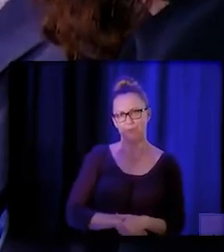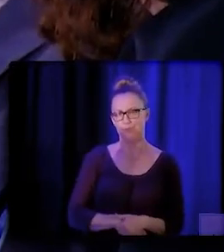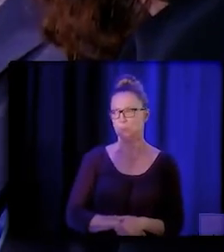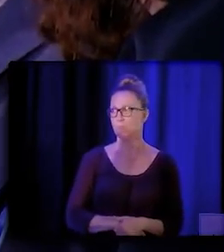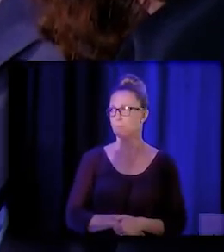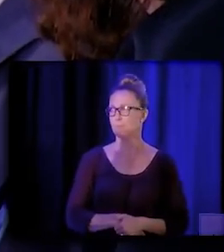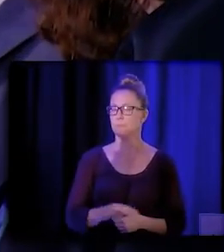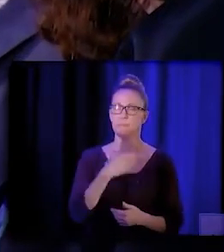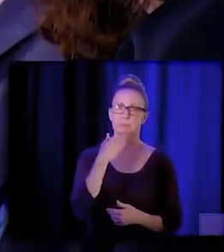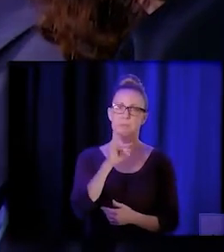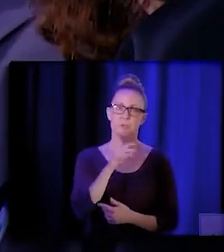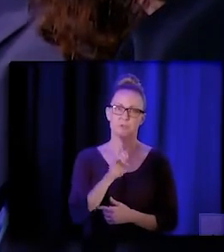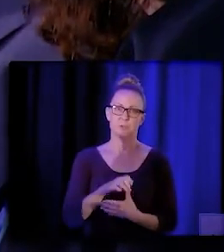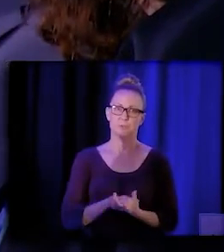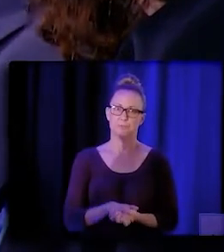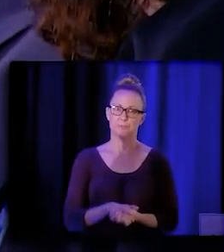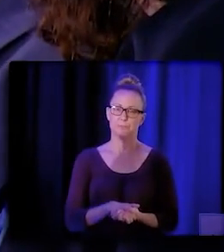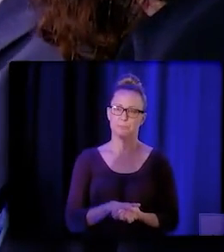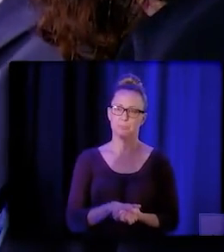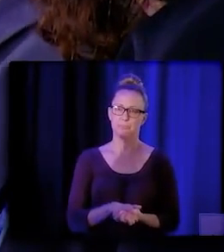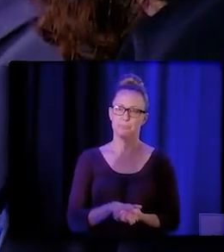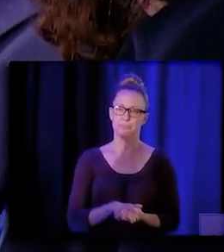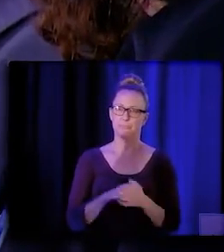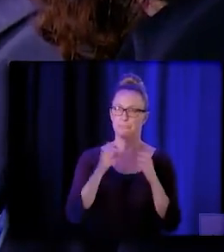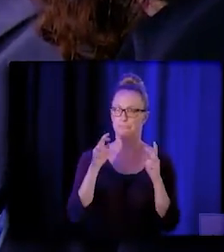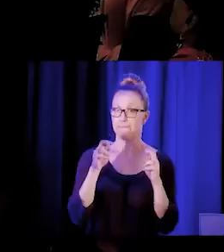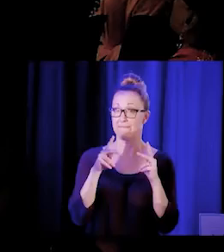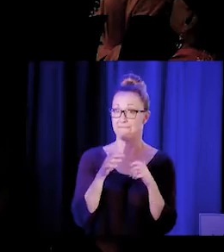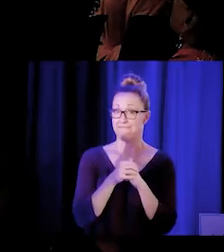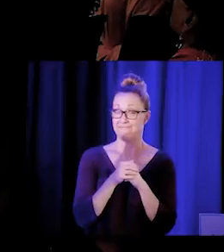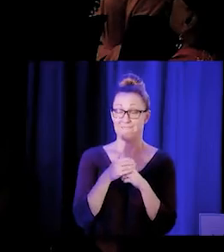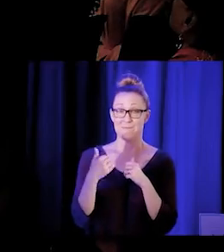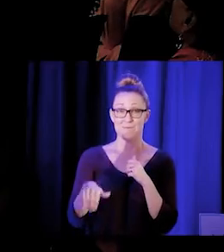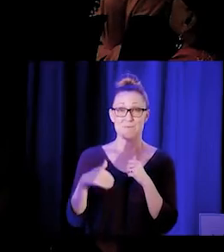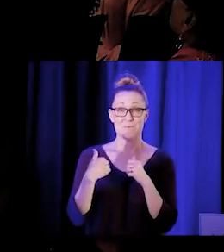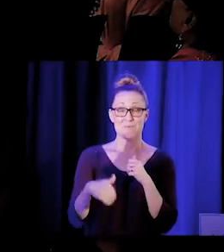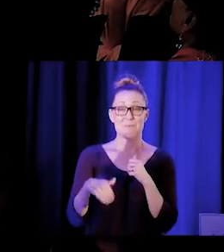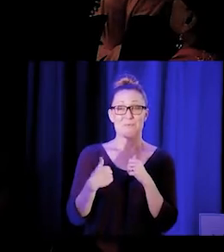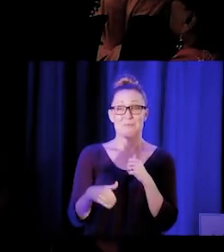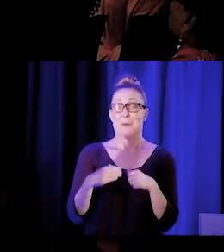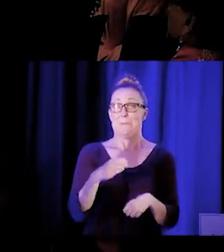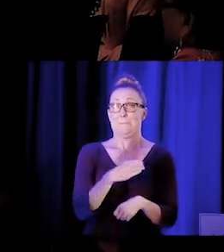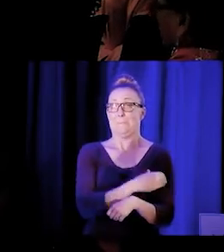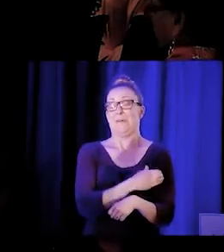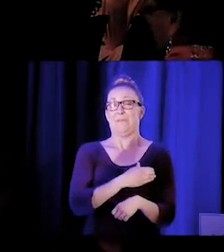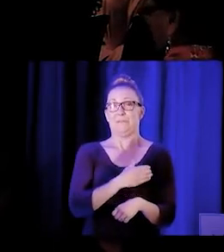Thank you, Joe. All right, you all, powerful words. Thank you so much.